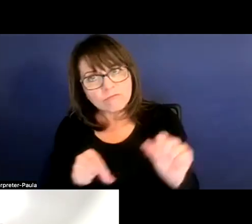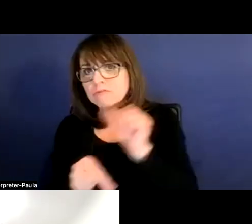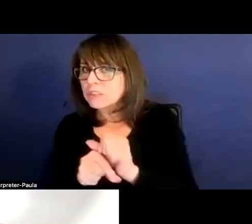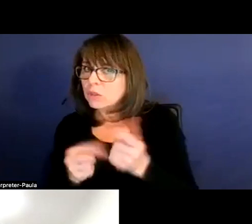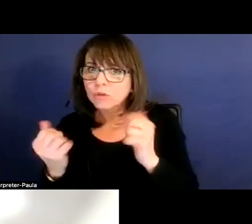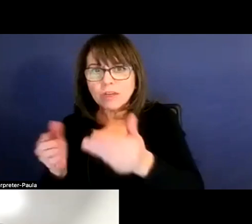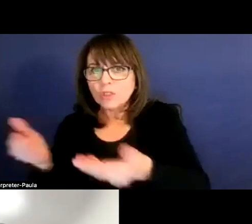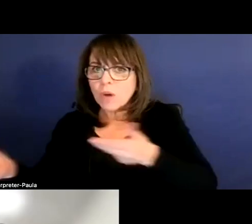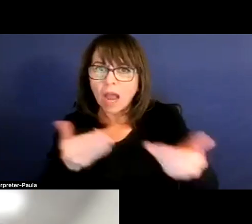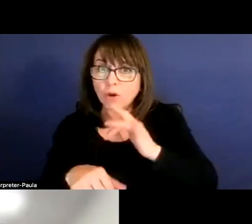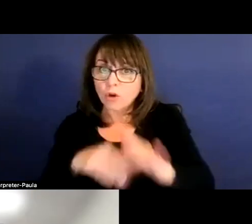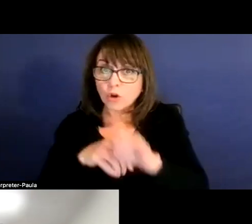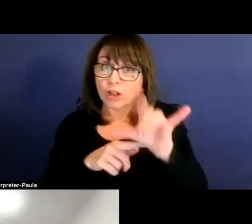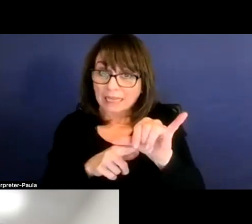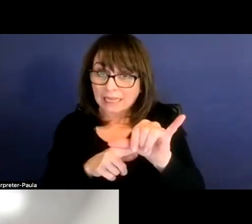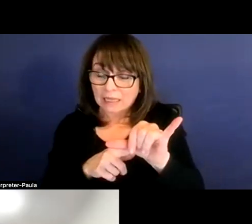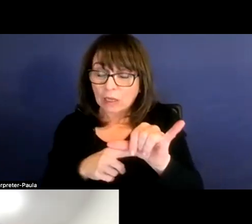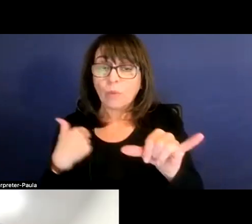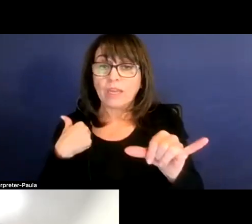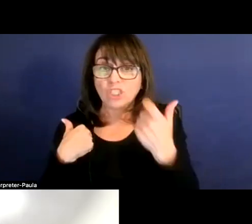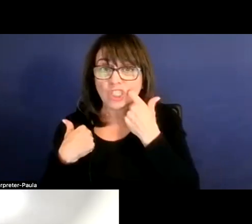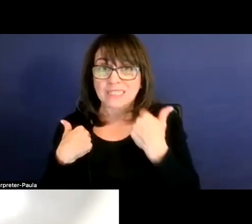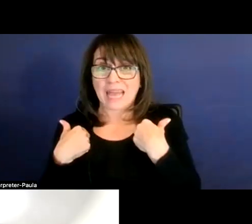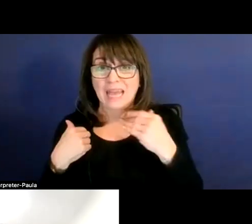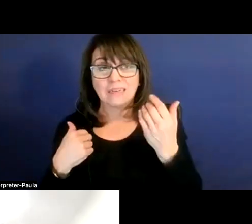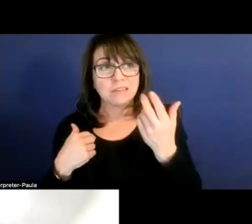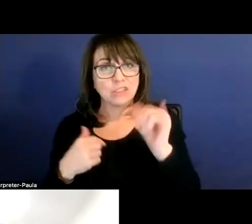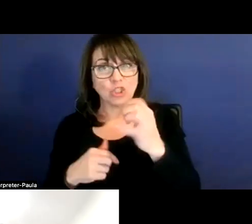We just had our own job fair this past Saturday.